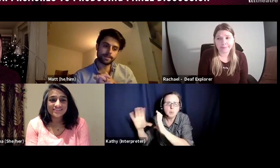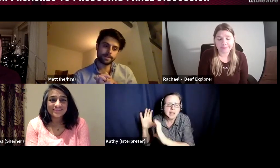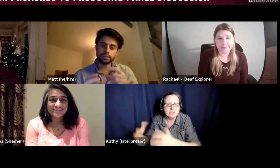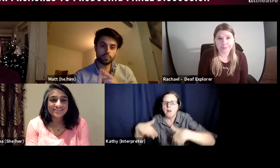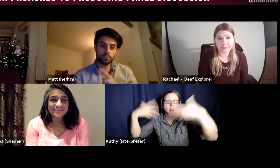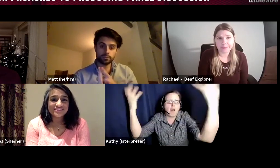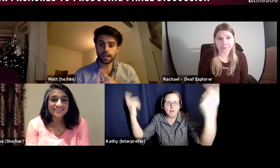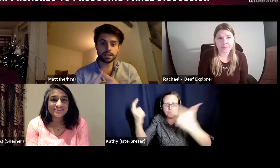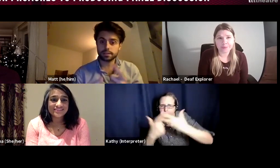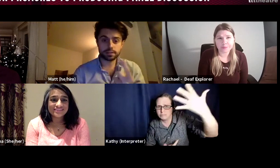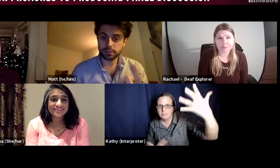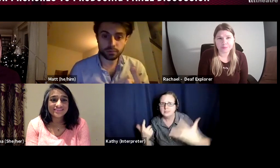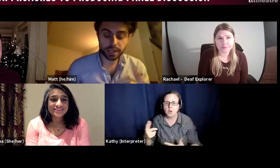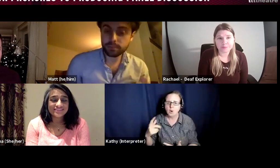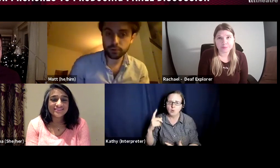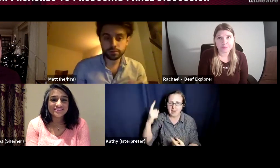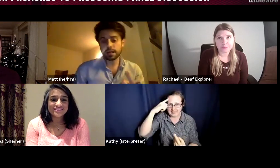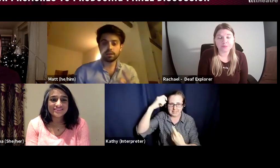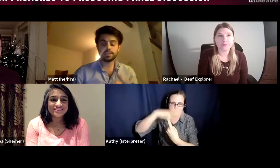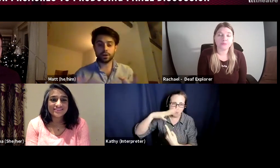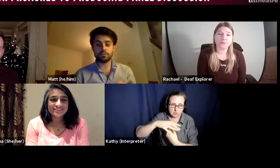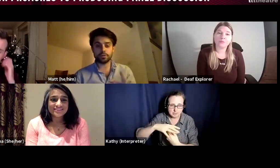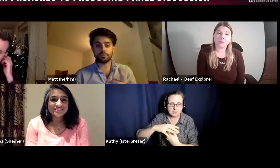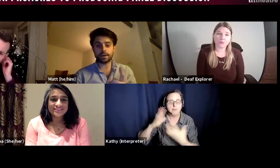learning to cope with mistakes is really important, and learning to be open about